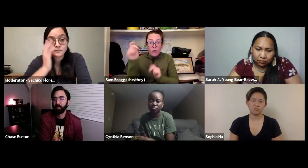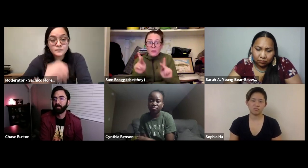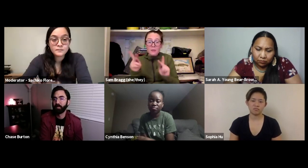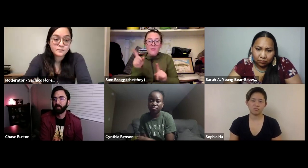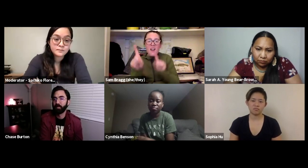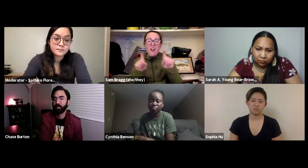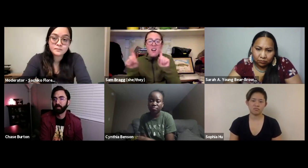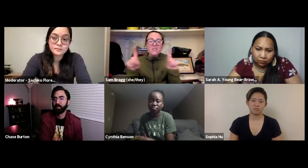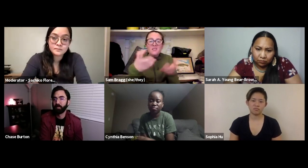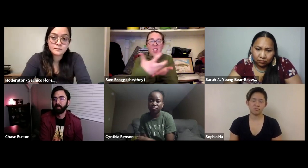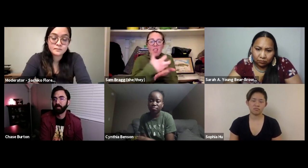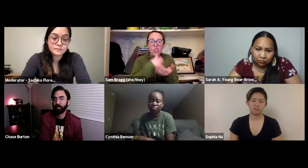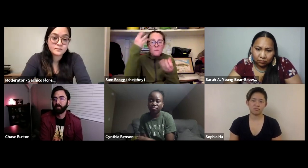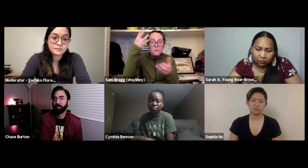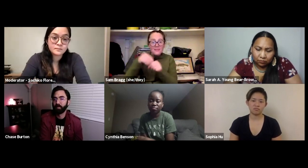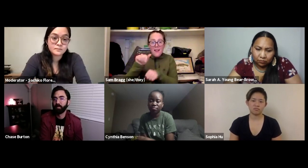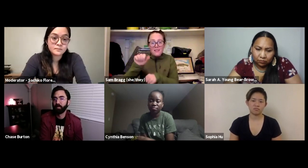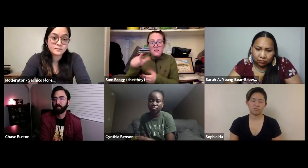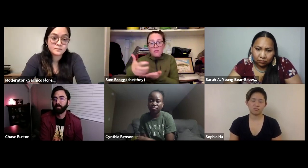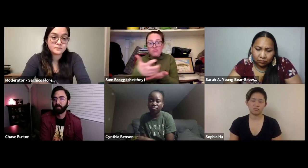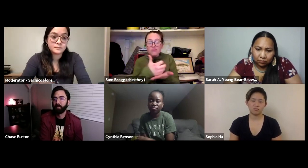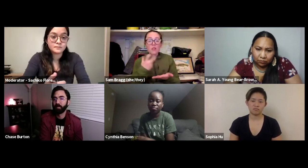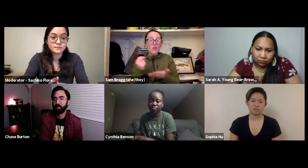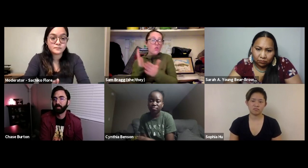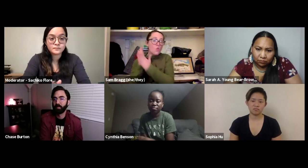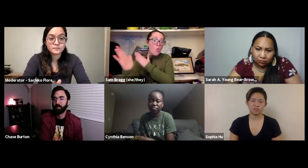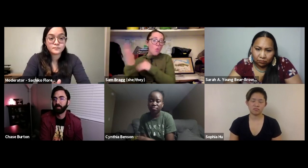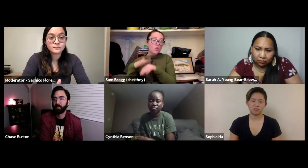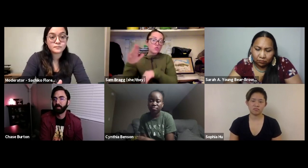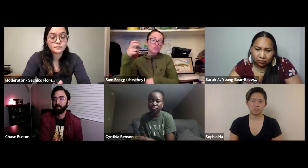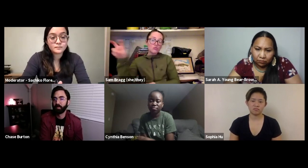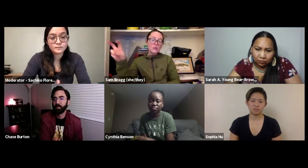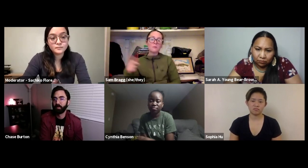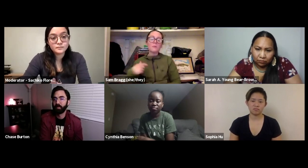can even make a page, you can make discussions with other people and you can have information